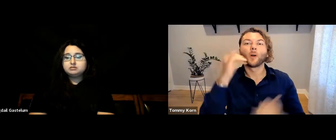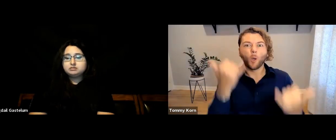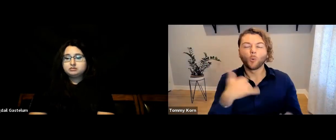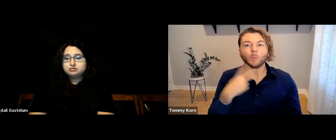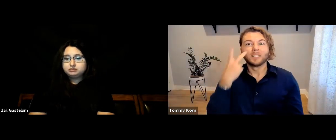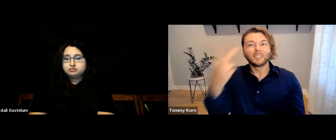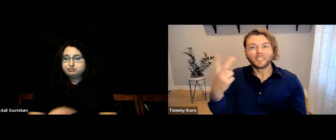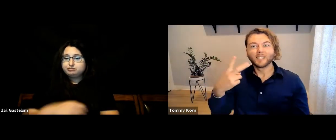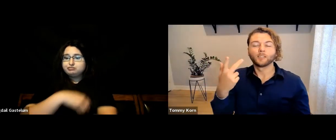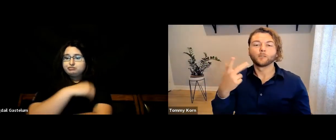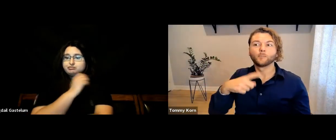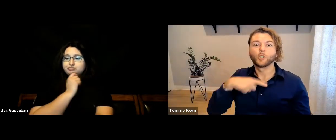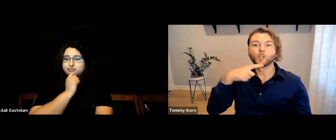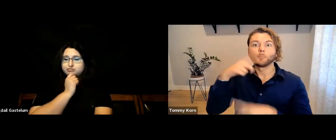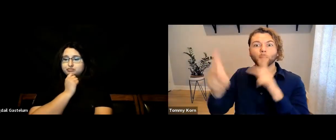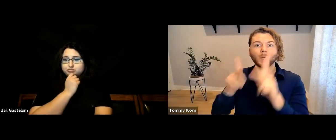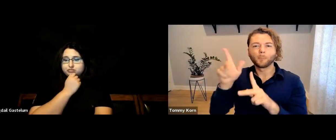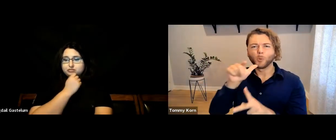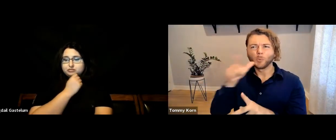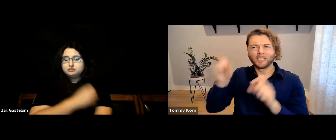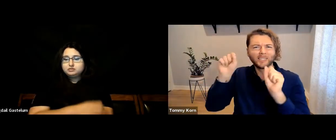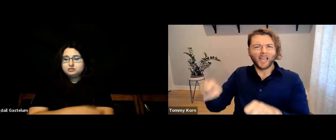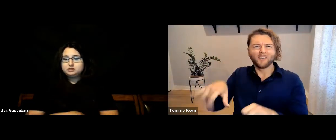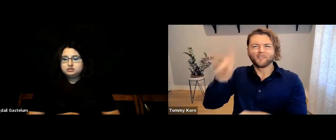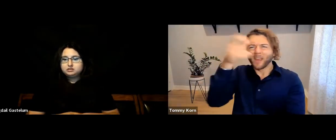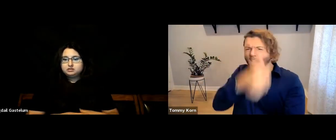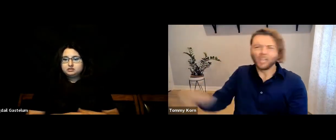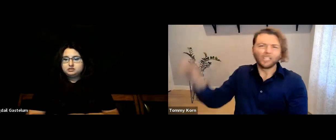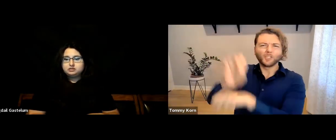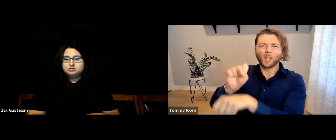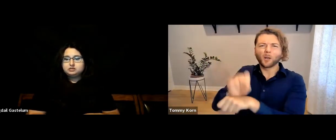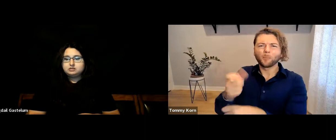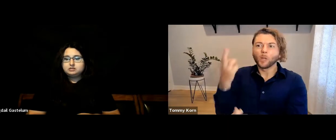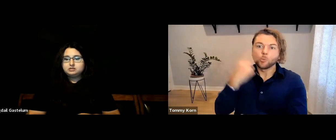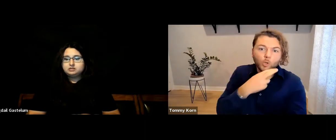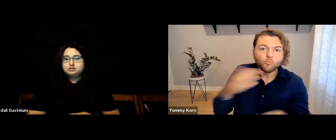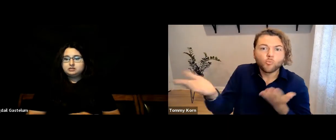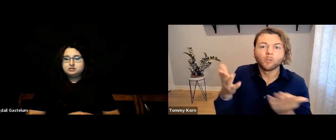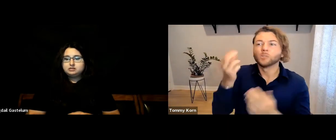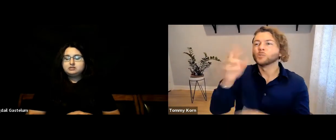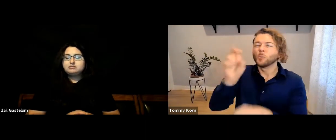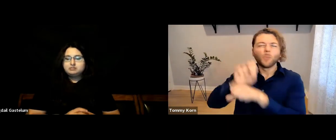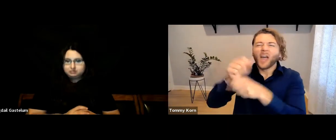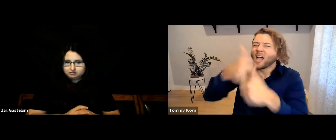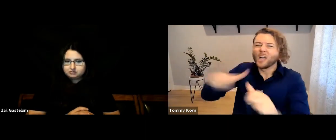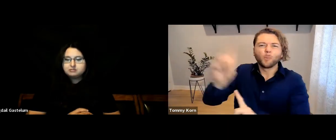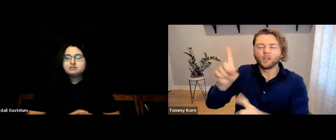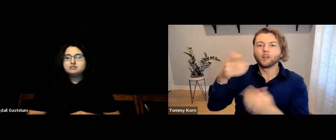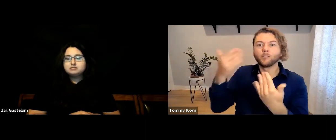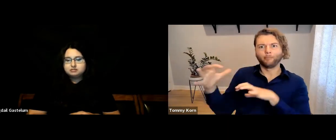So when you look at hearing people who can get any job, like being a server in a restaurant or whatever career they want anywhere,